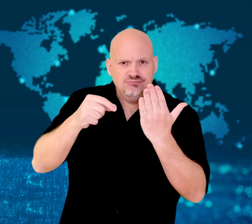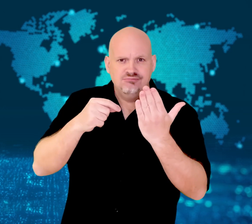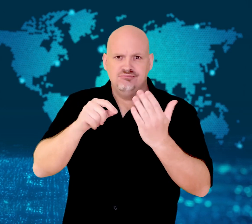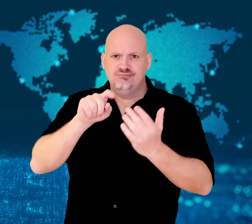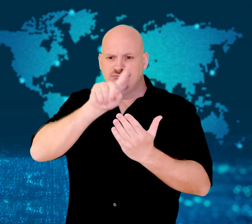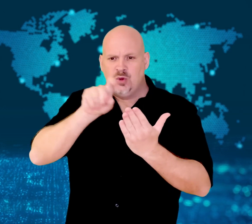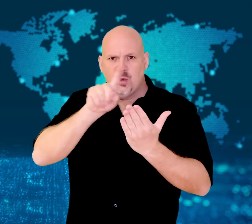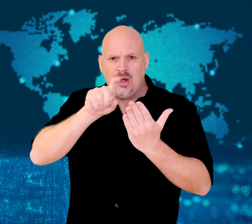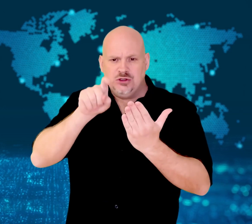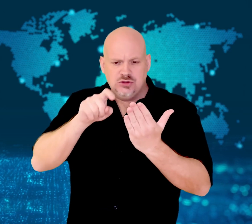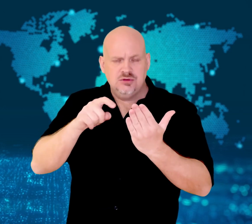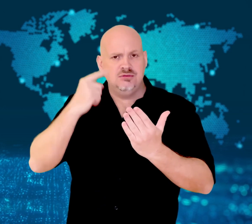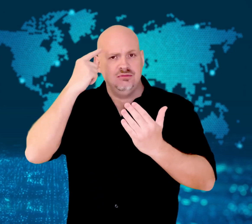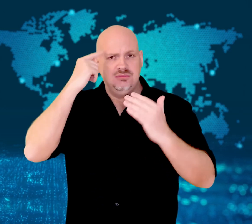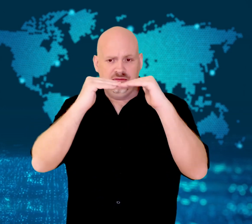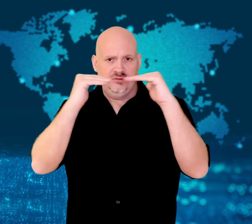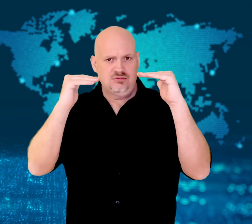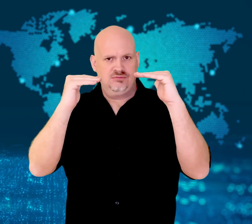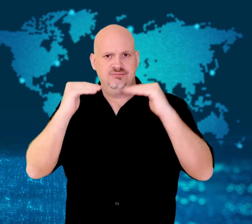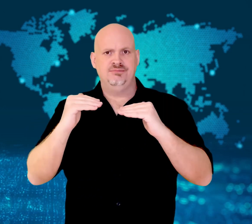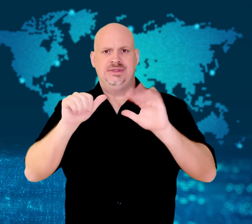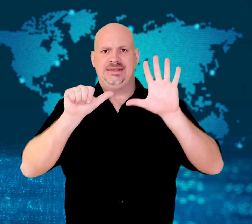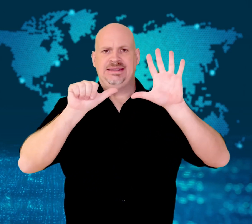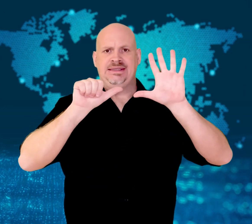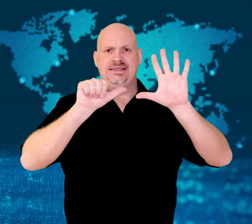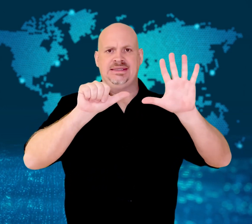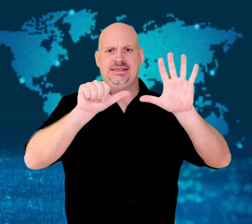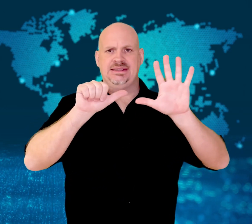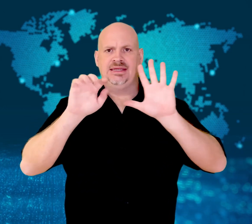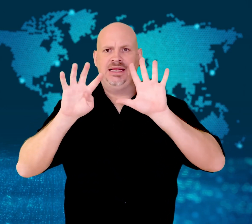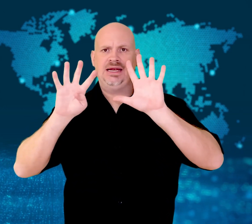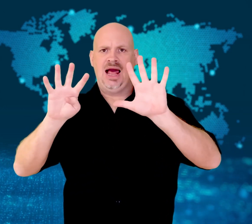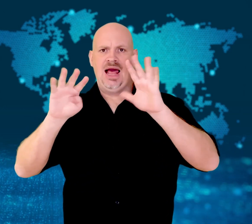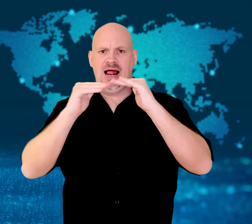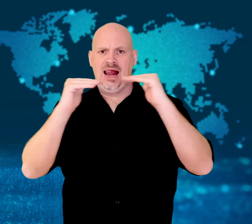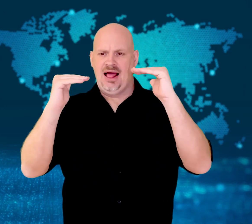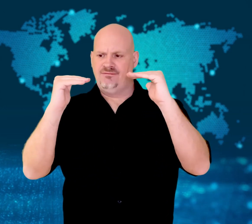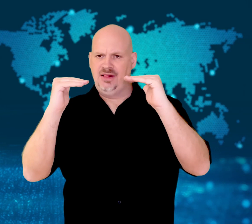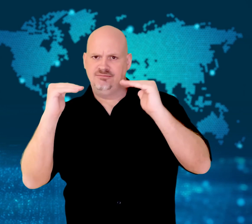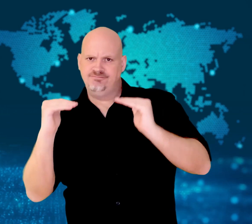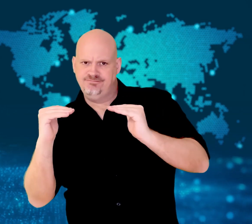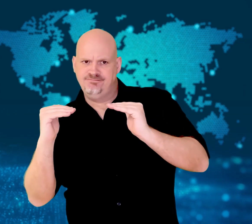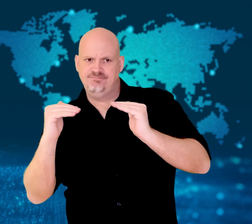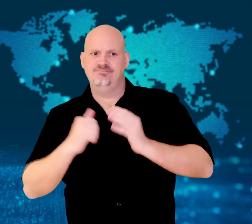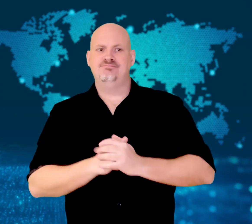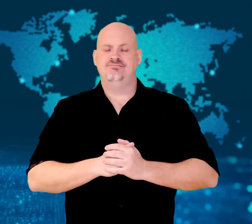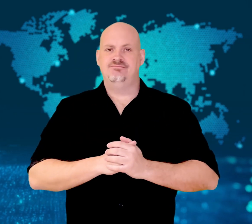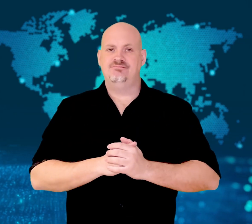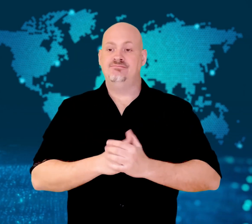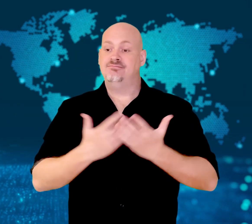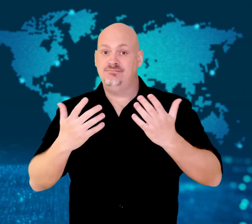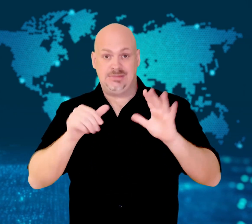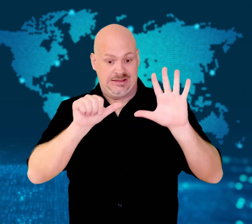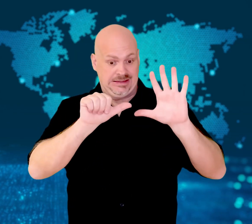disability and because of this, his lawyers say that the trial